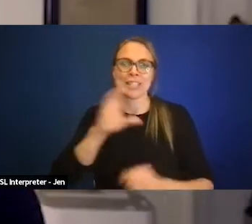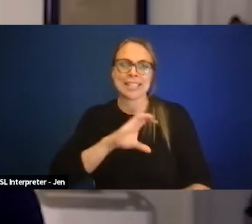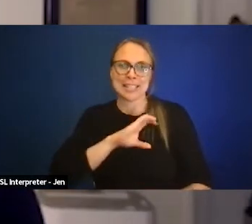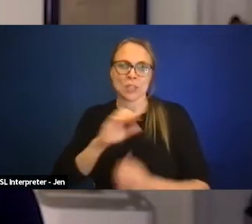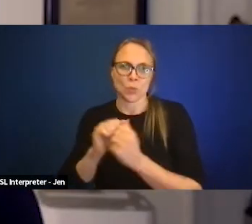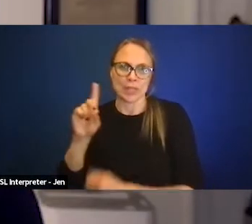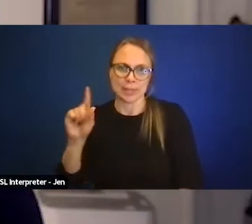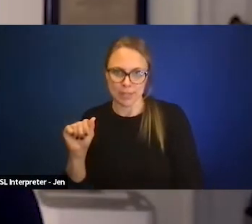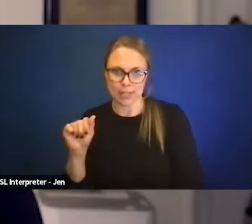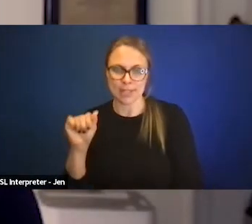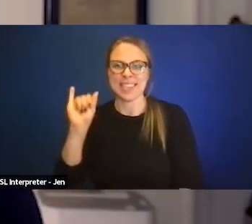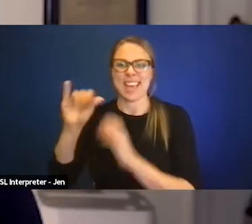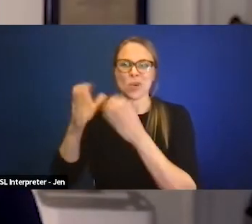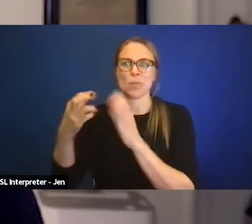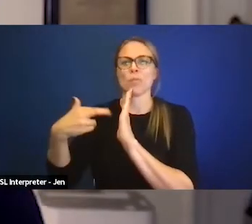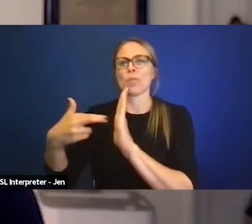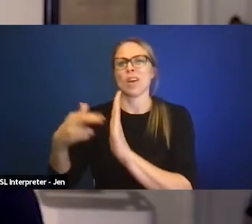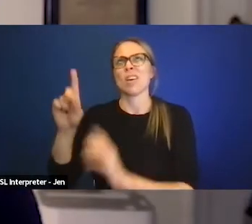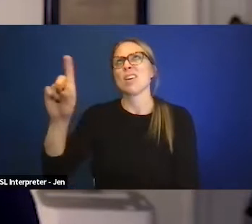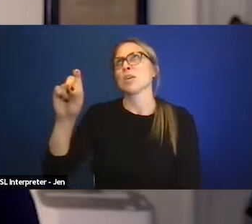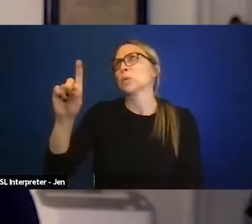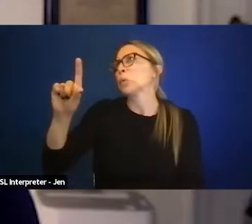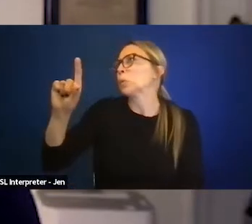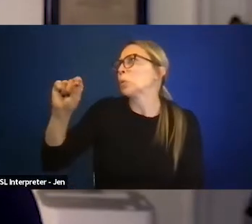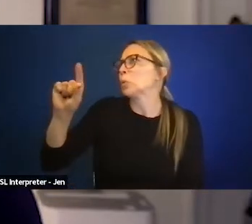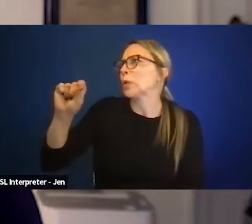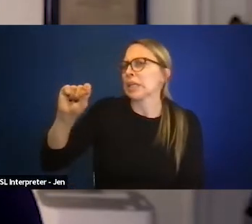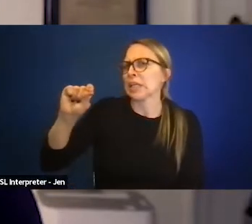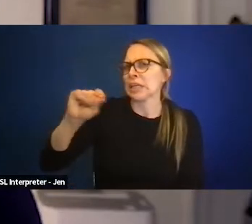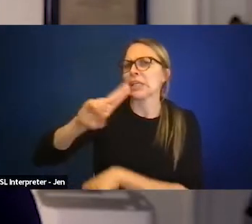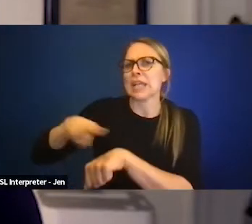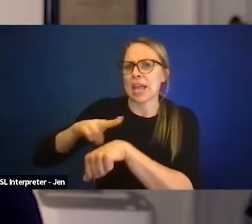They represent about 120 national organizations,